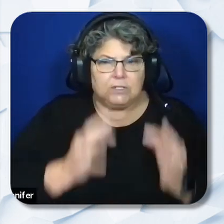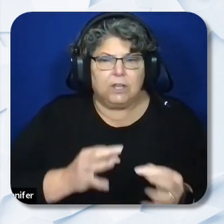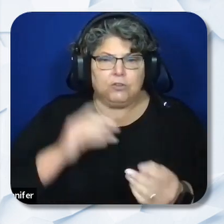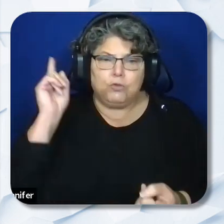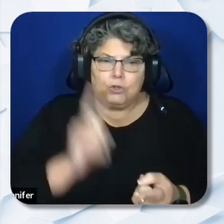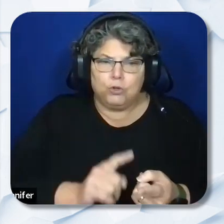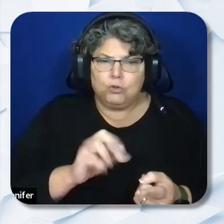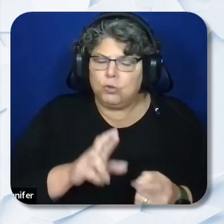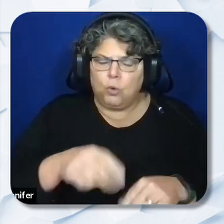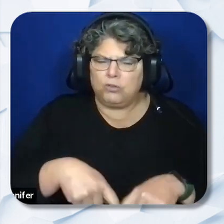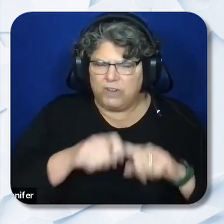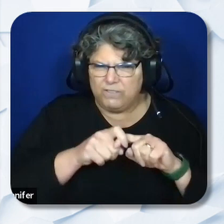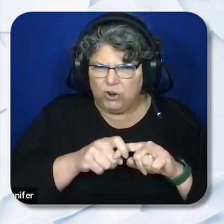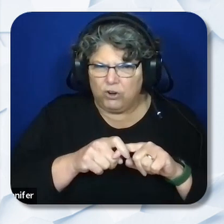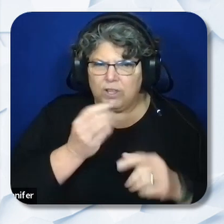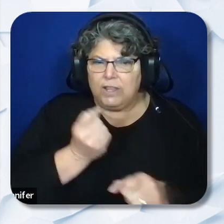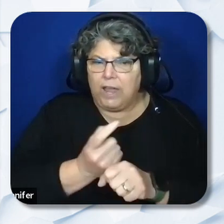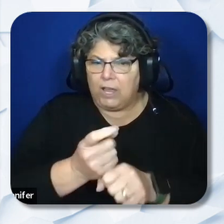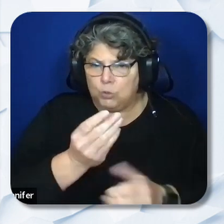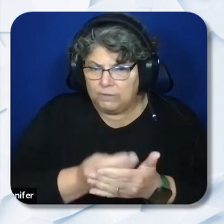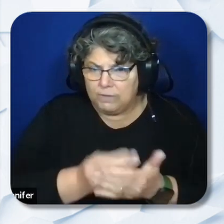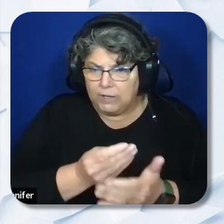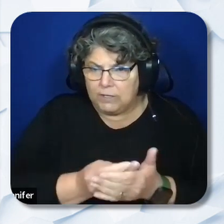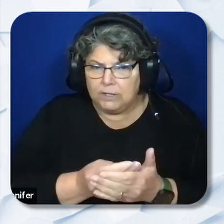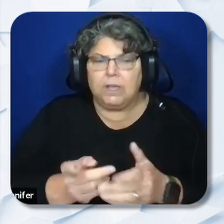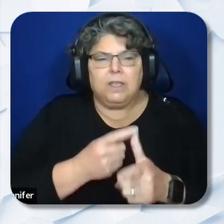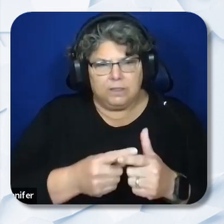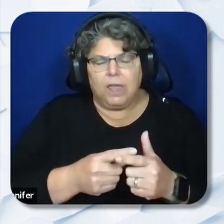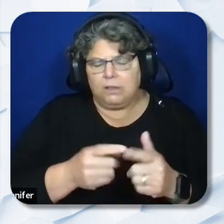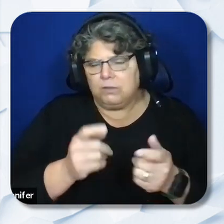annual funding upon which this grant award is based, then awards will be amended accordingly.